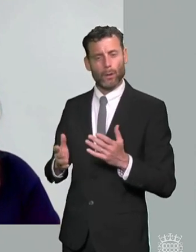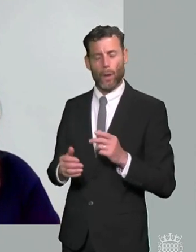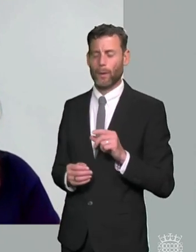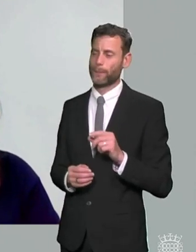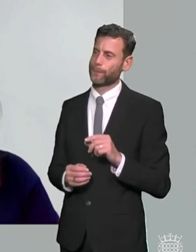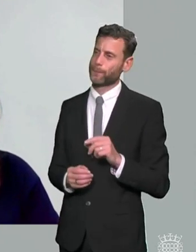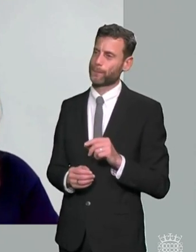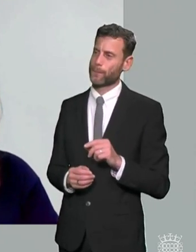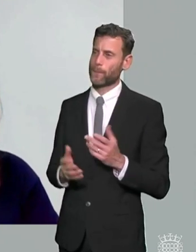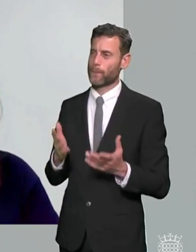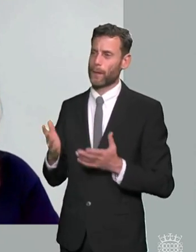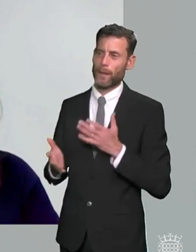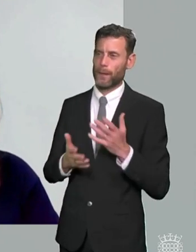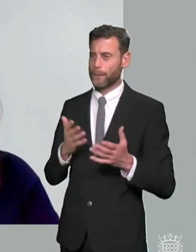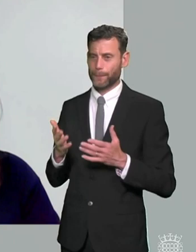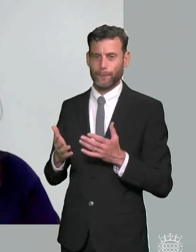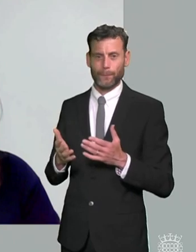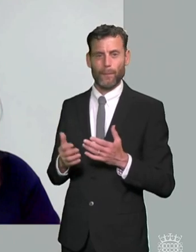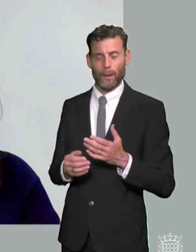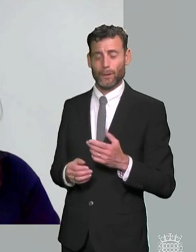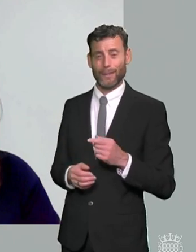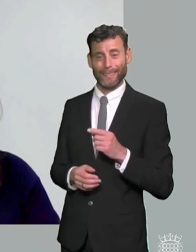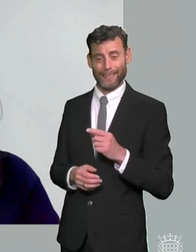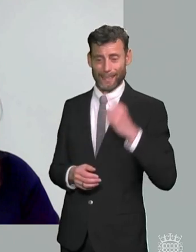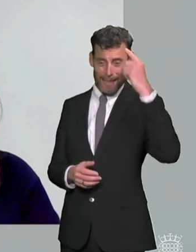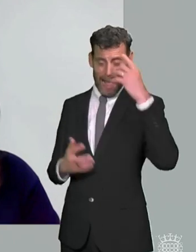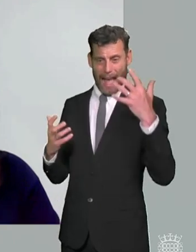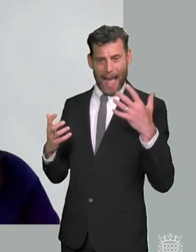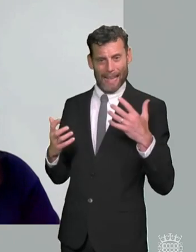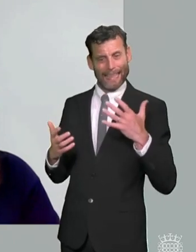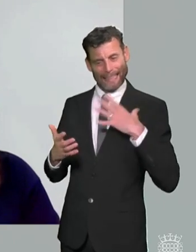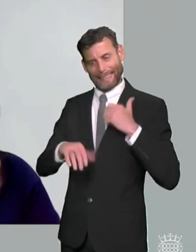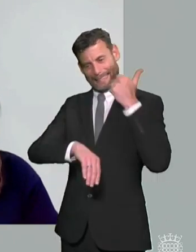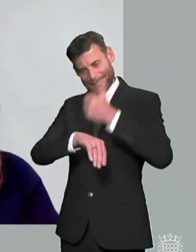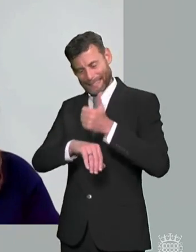um to achieving what a child or young person needs so i would just be that's where my mixed feelings